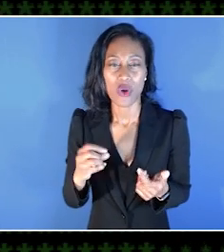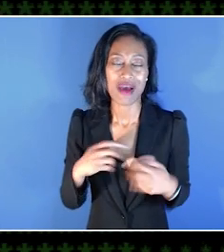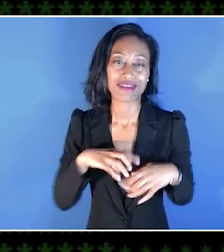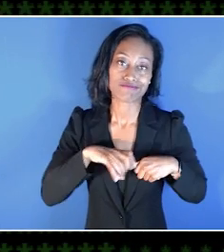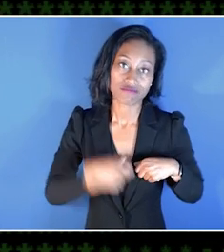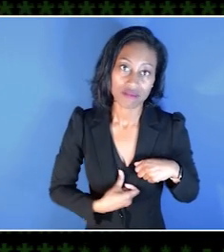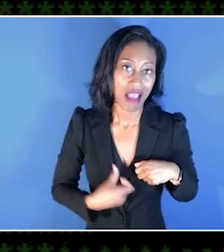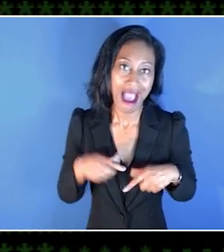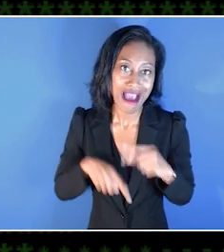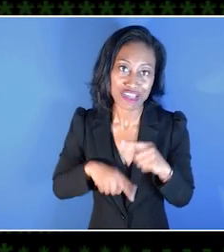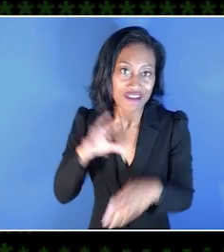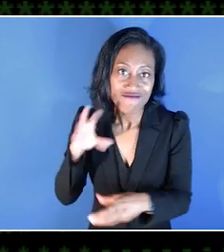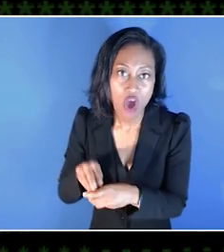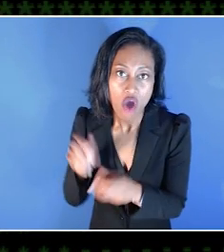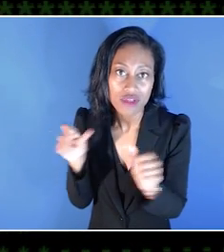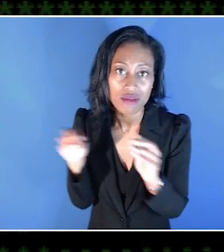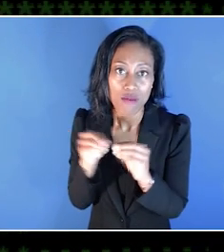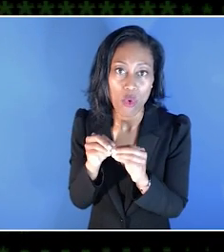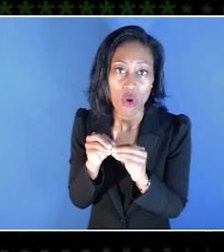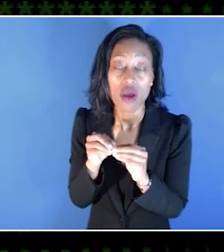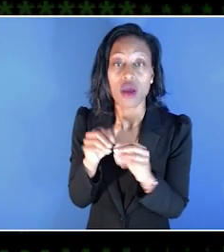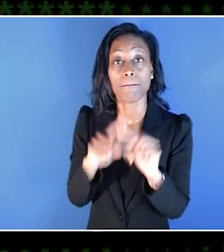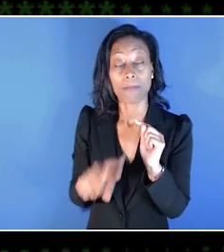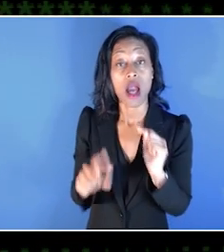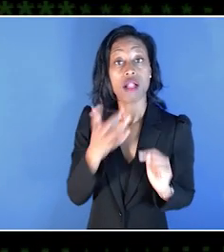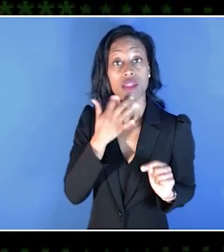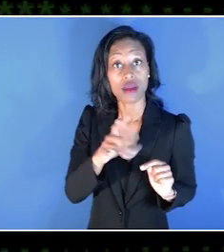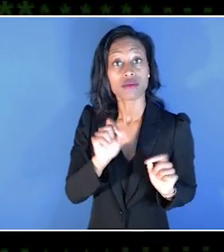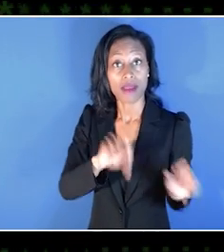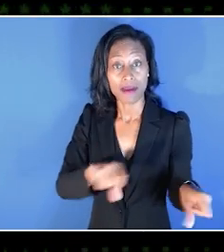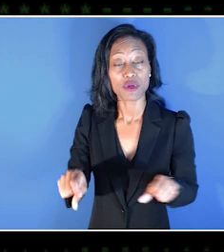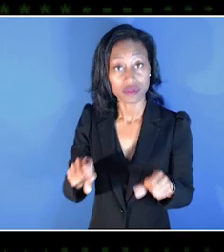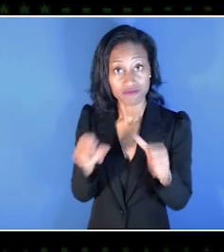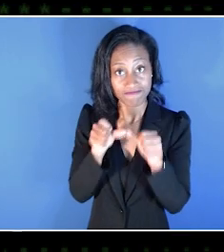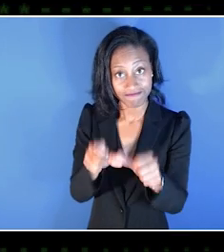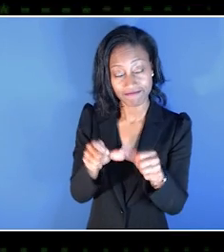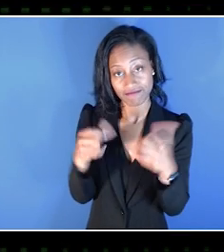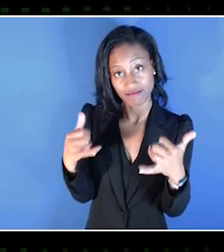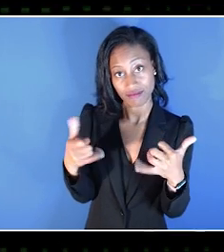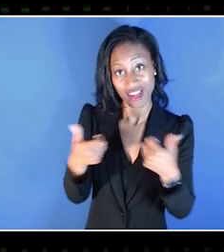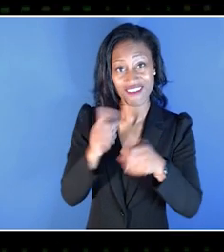But luckily, I was able to continue playing video games, which was obviously